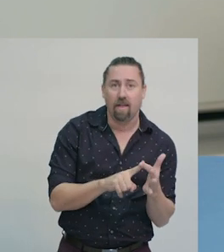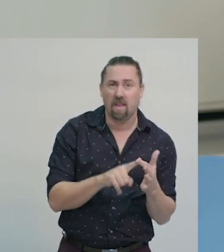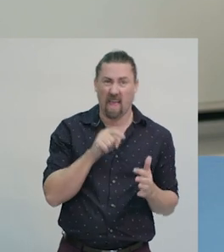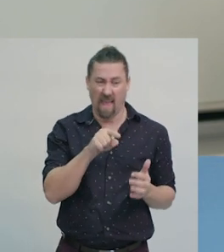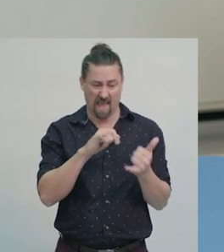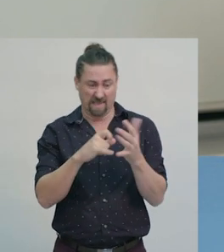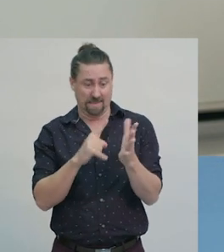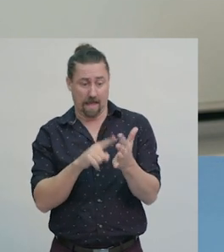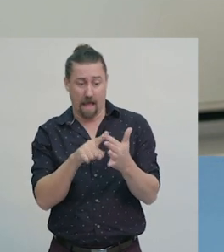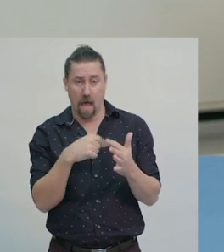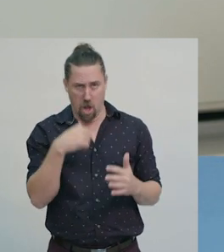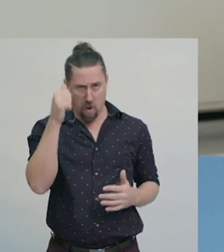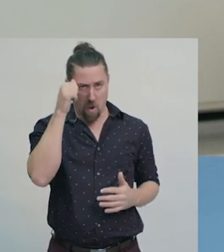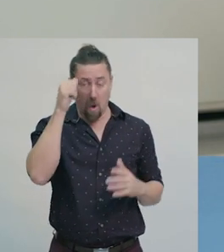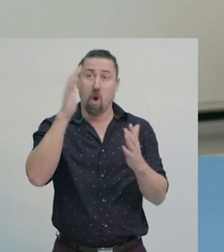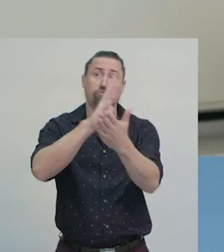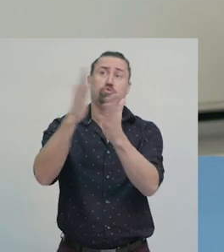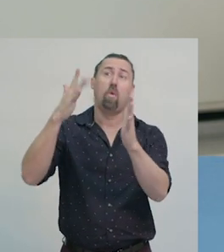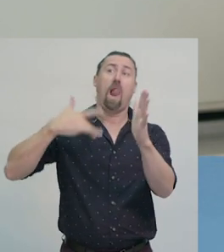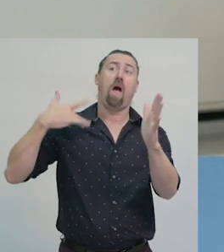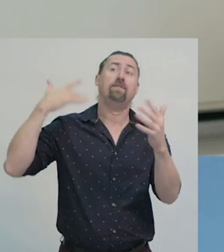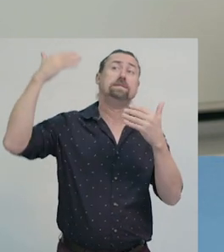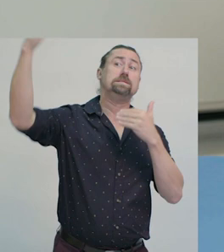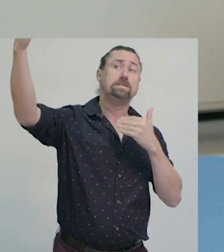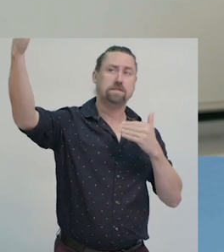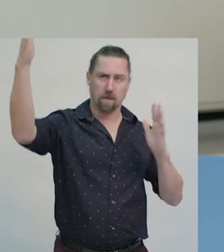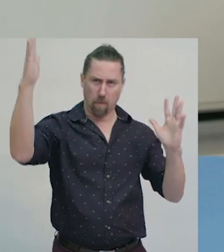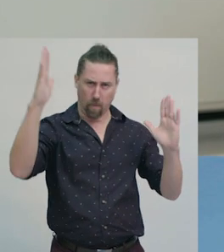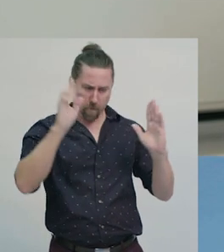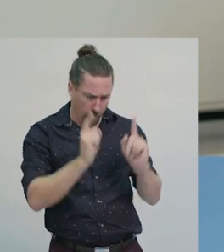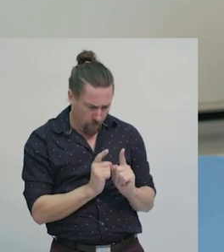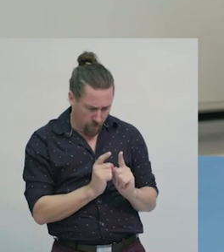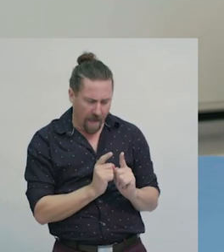A scale tell us how much smaller the map is compared to actual size.